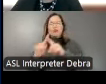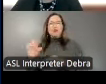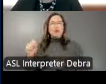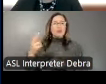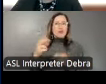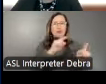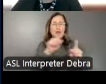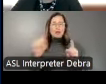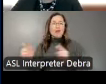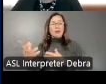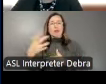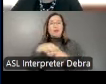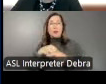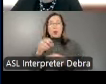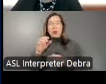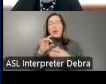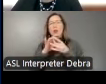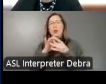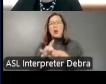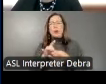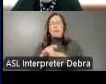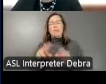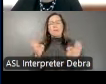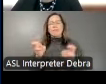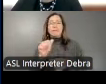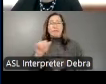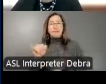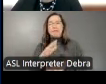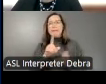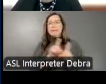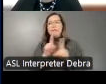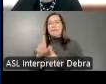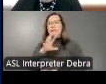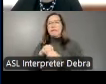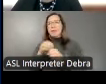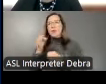artificial intelligence. We're also involved in work on the future of disaster relief and